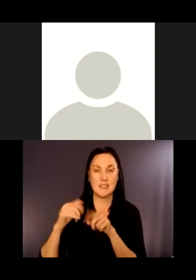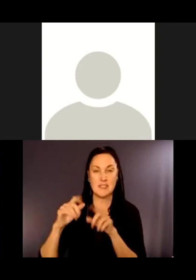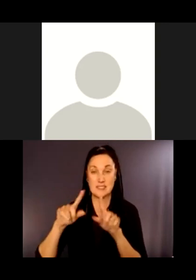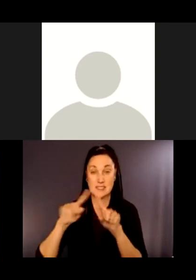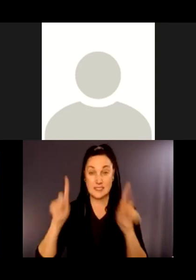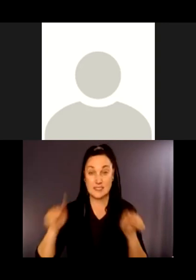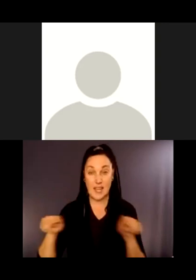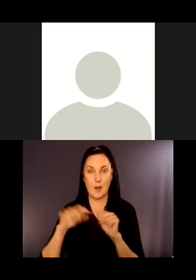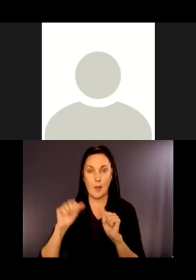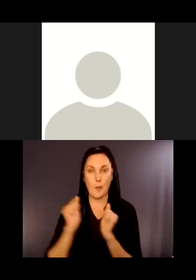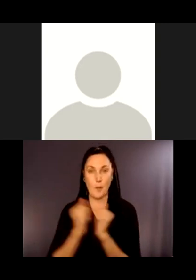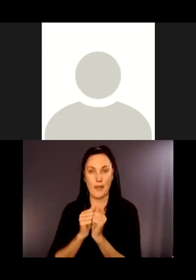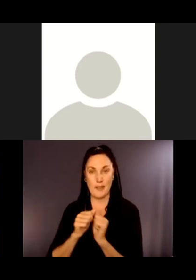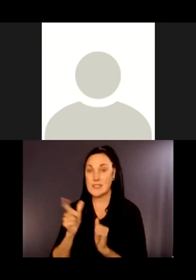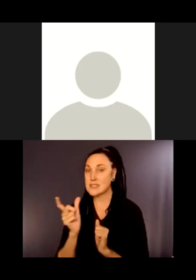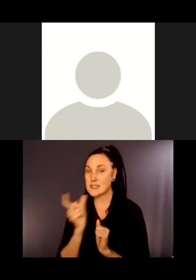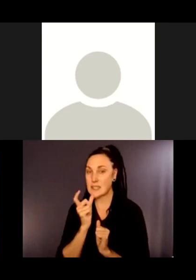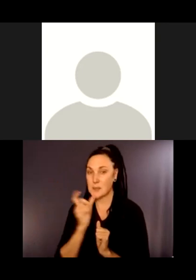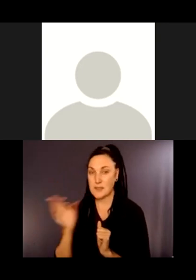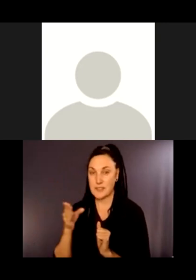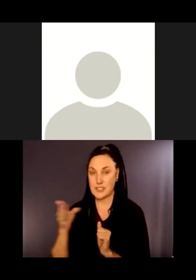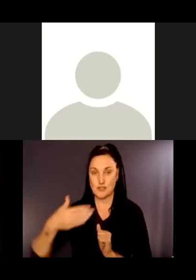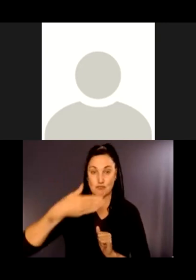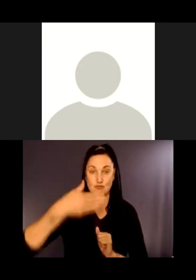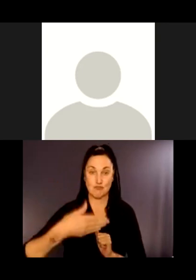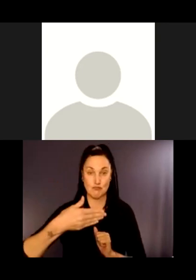which visitors can touch, while the bottom photo is a 3D paw